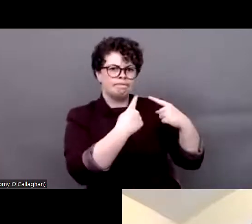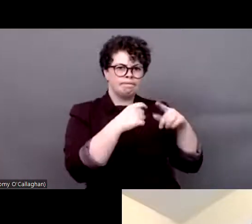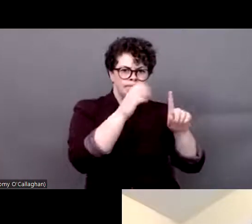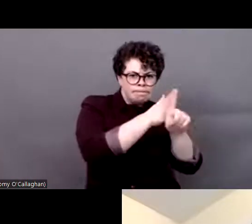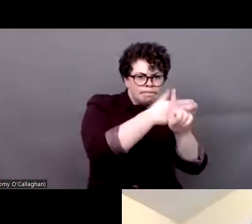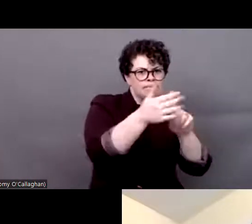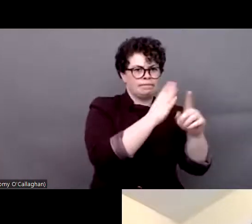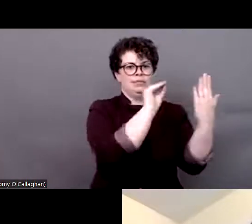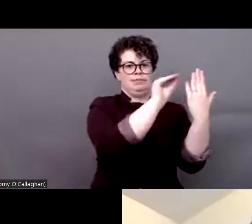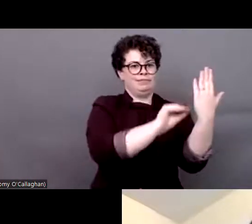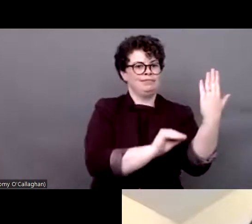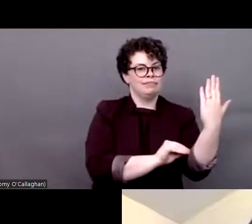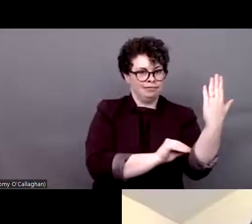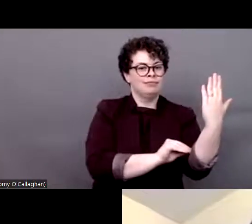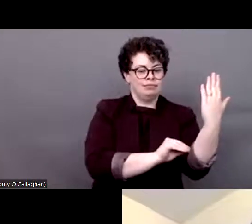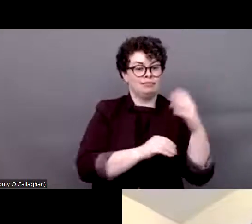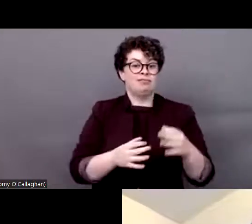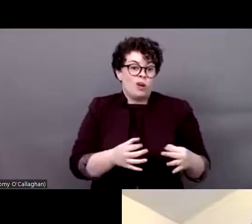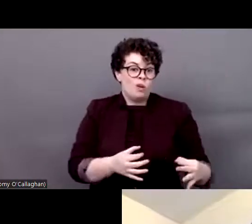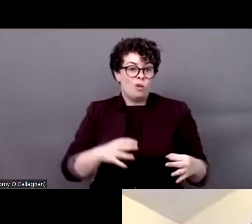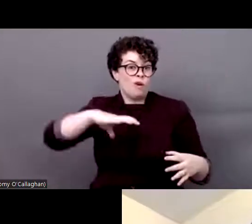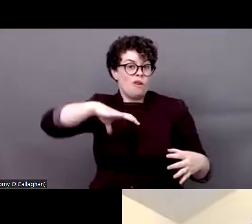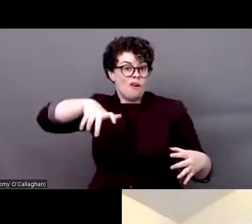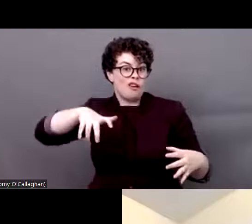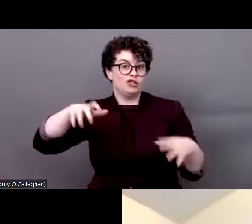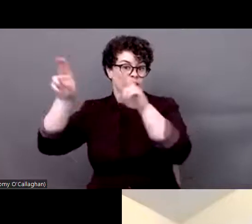supported by international cooperation. However,